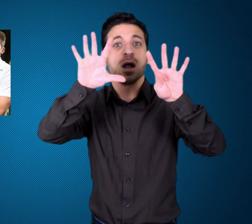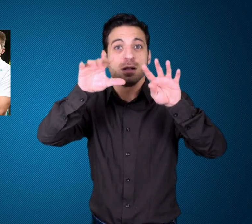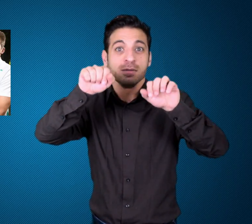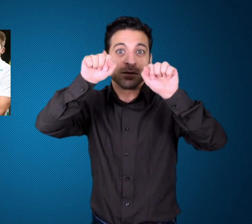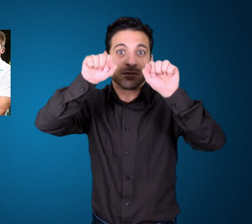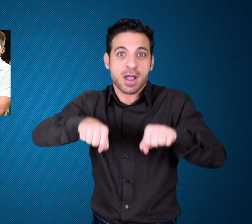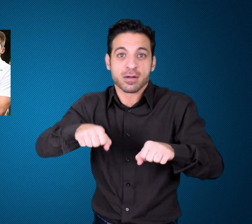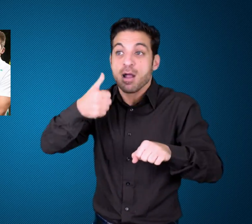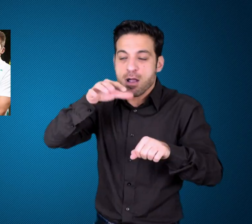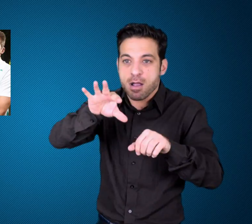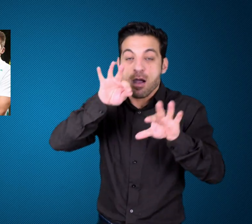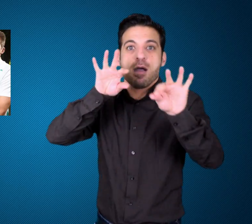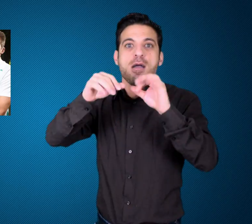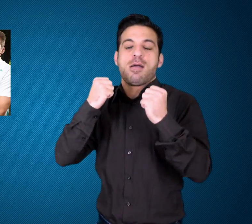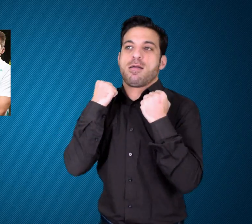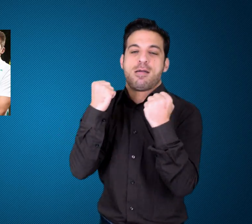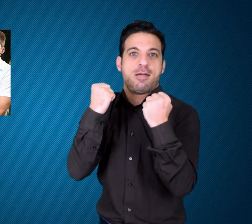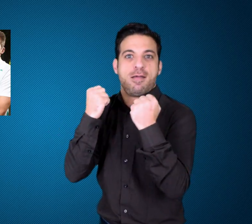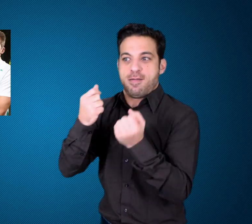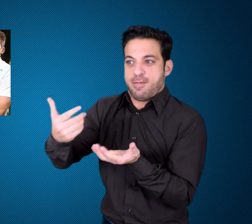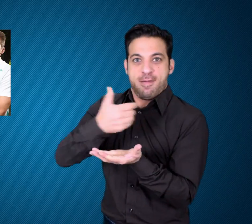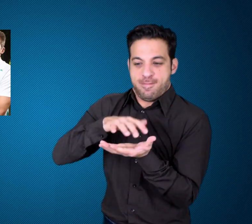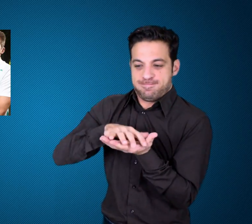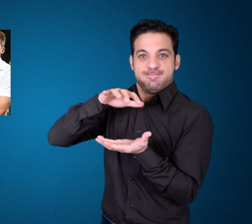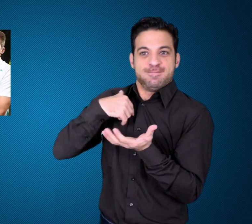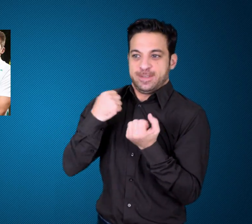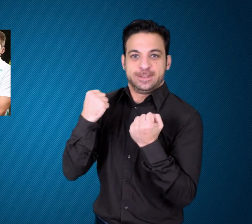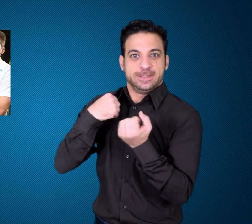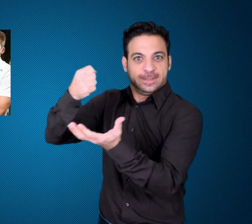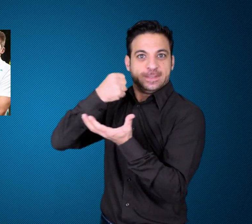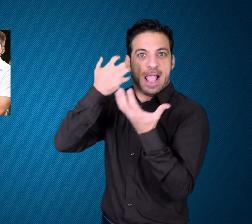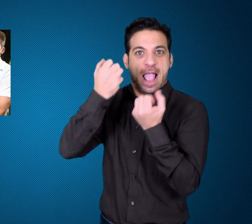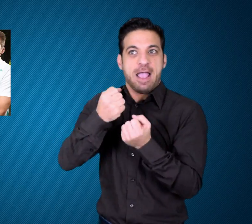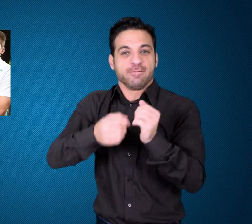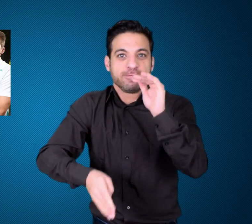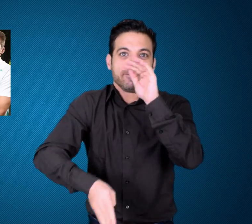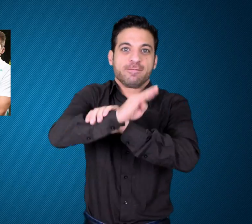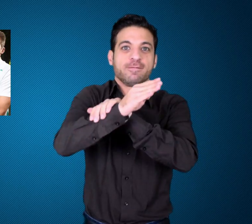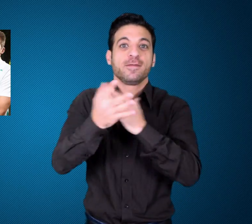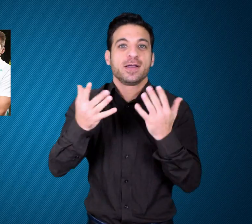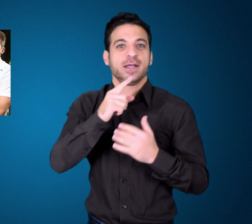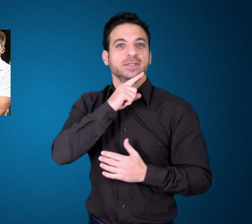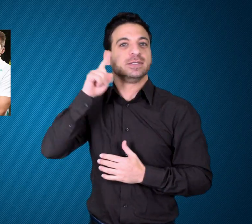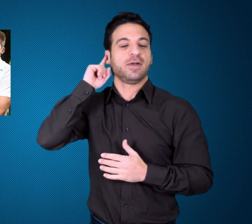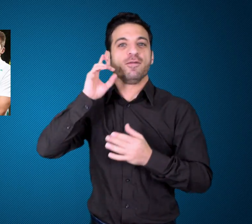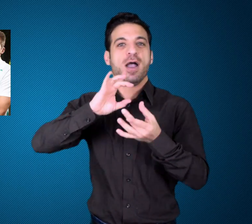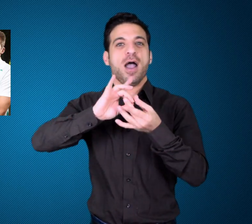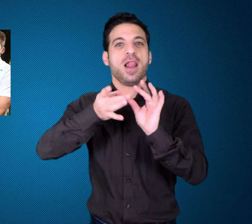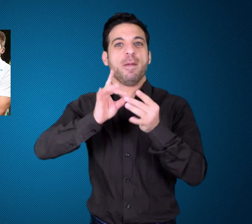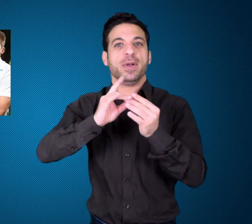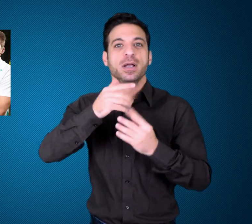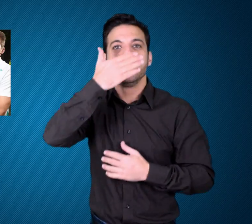50 athletes, only 29 were able to find funding to participate in the